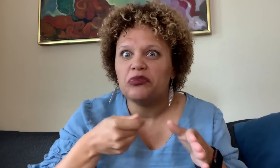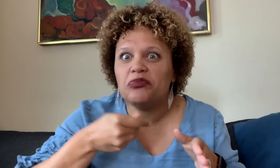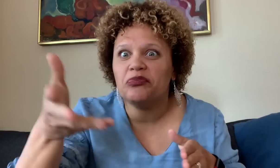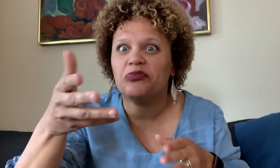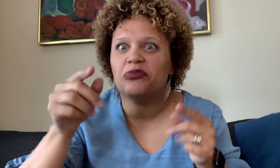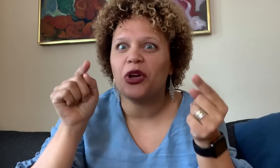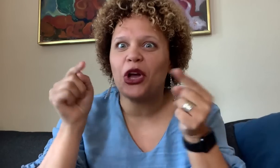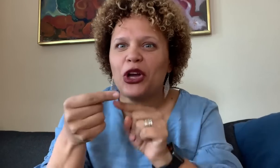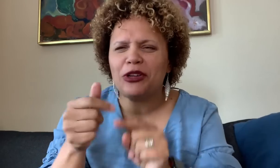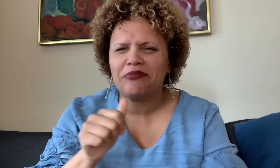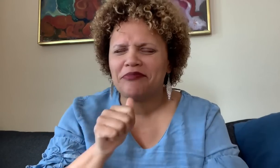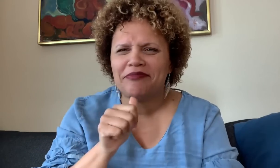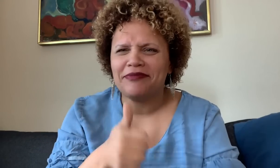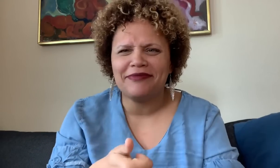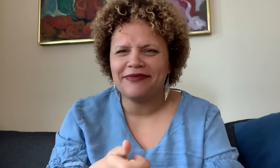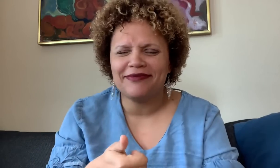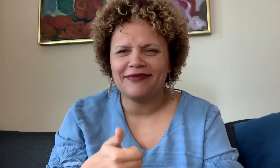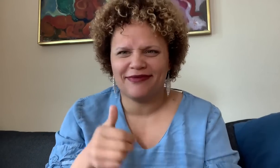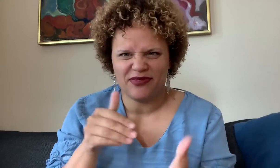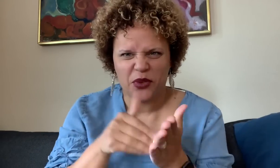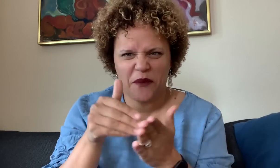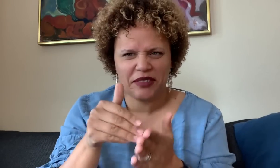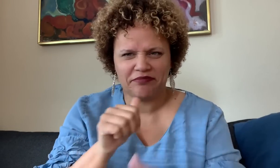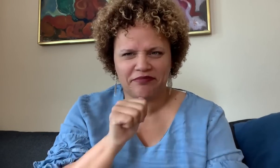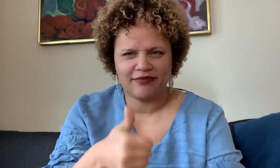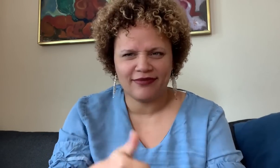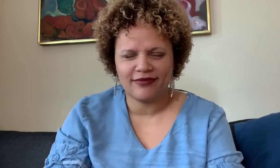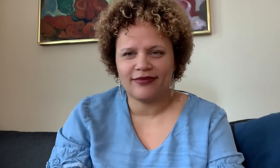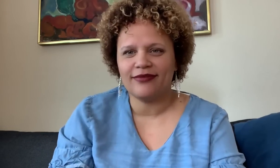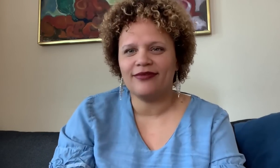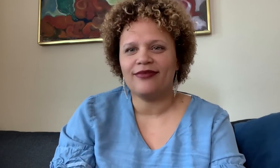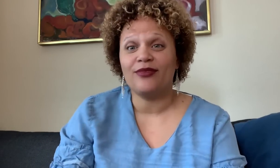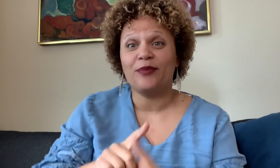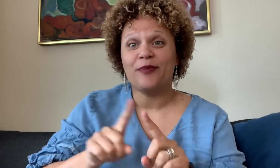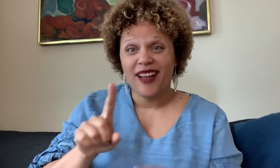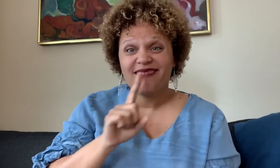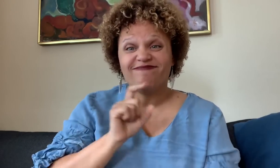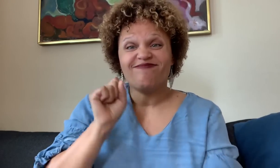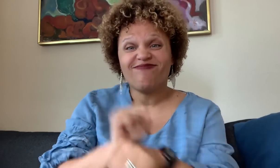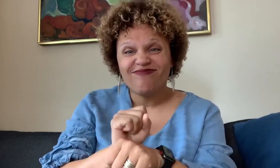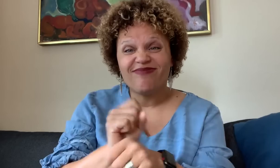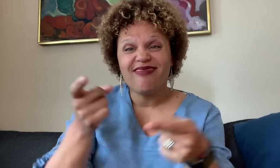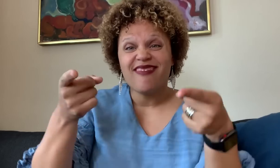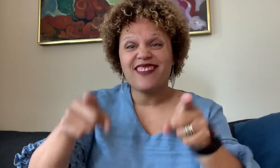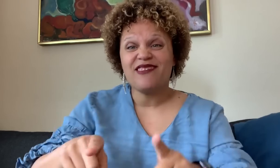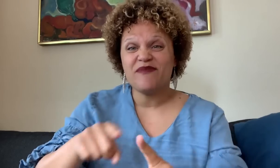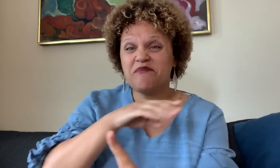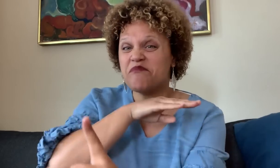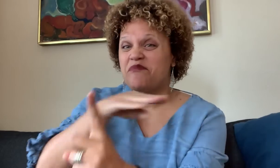to injure someone. Although that wasn’t the case, the impact remains that someone was harmed.